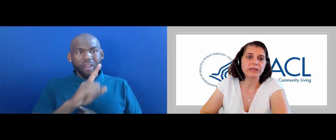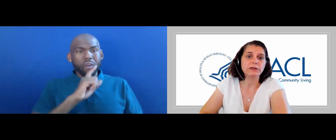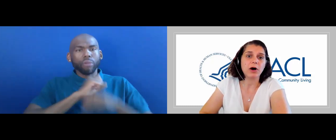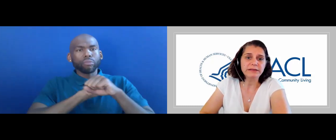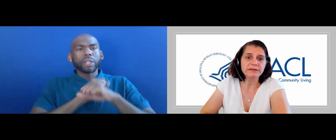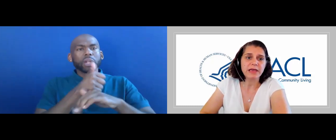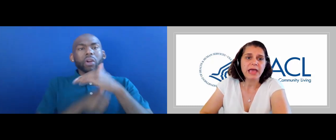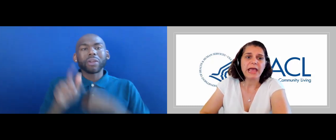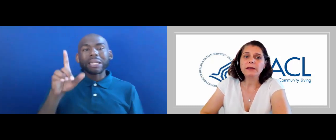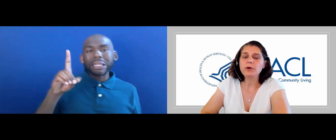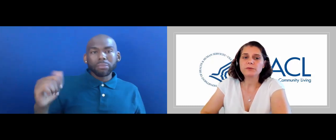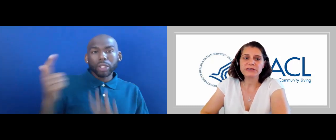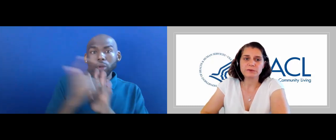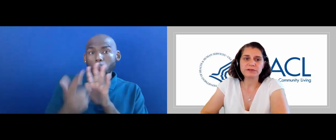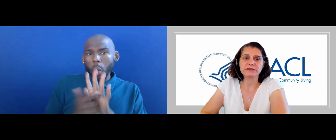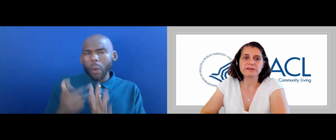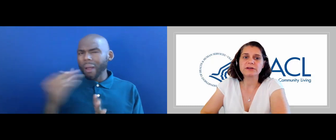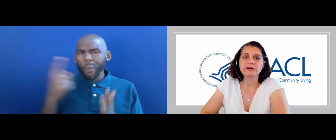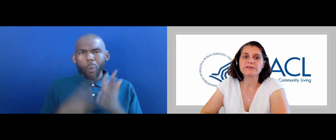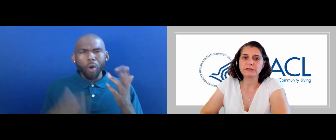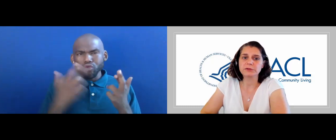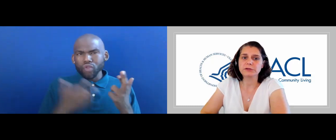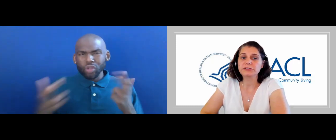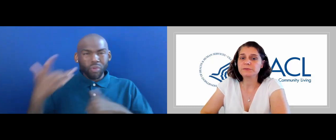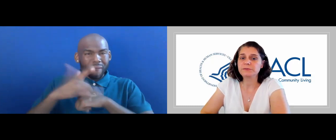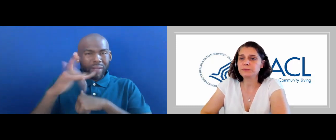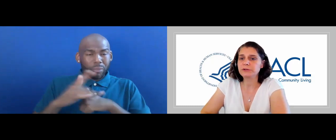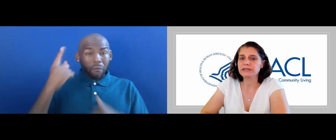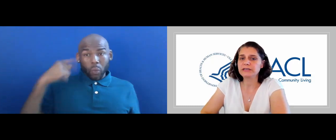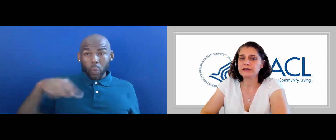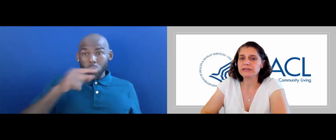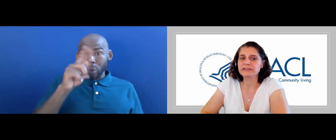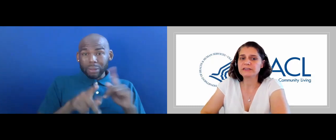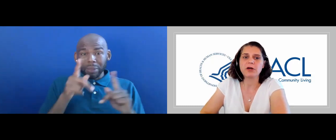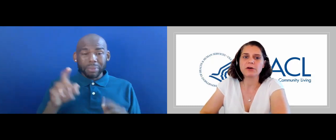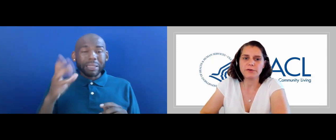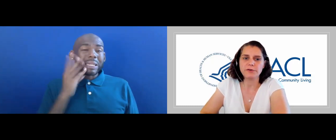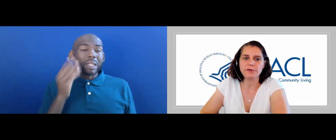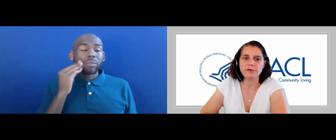LAWS AND WHAT RESOURCES ARE AVAILABLE TO PEOPLE EXPERIENCING LONG COVID.